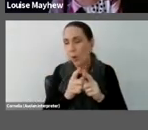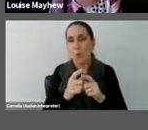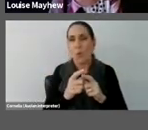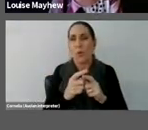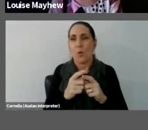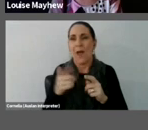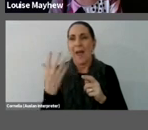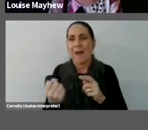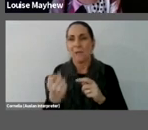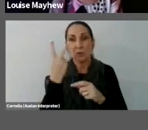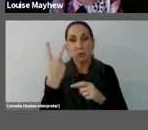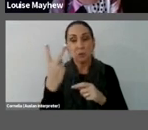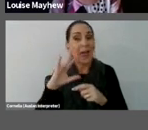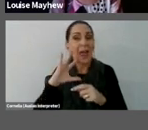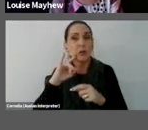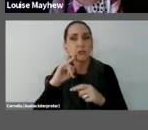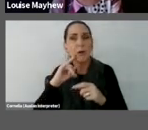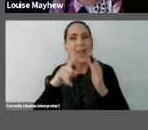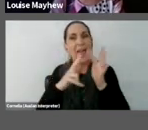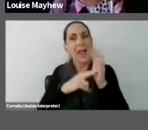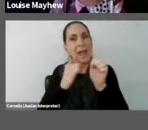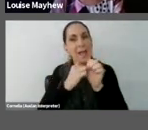engineering students.